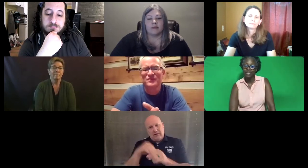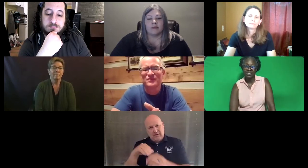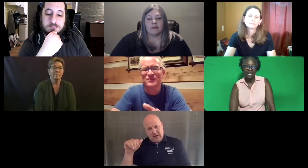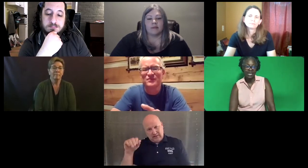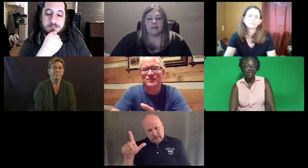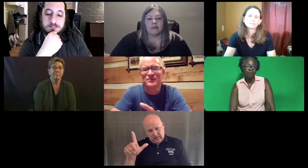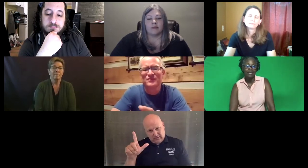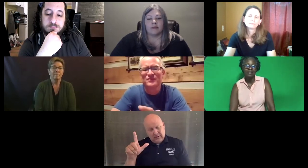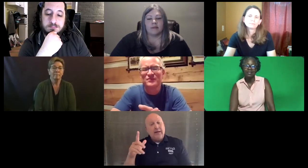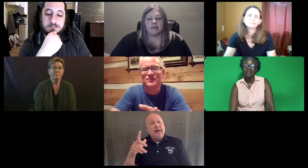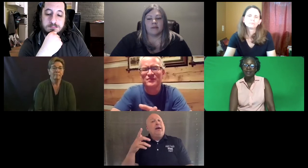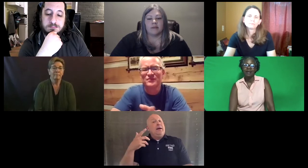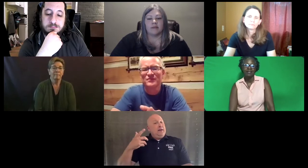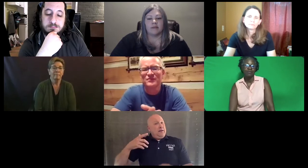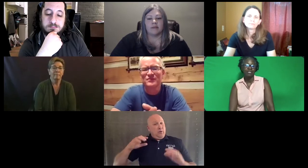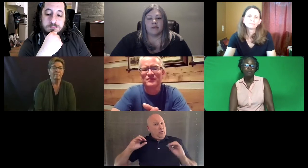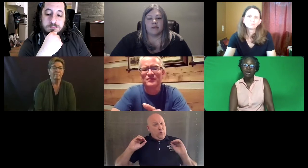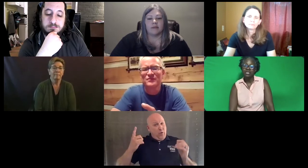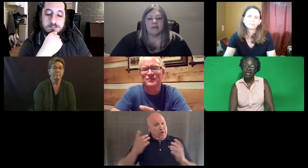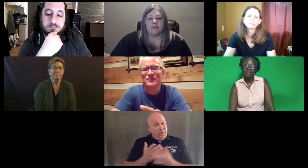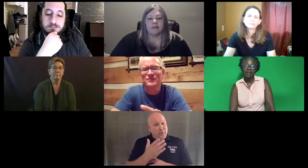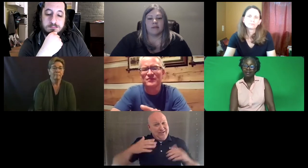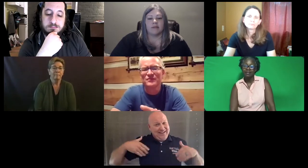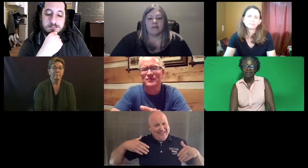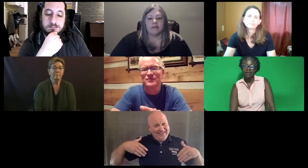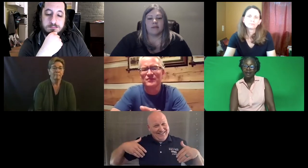It's ASL-based. They respond in ASL.